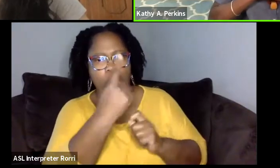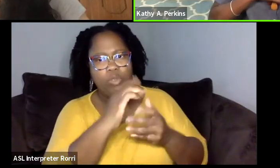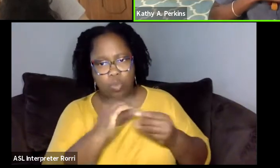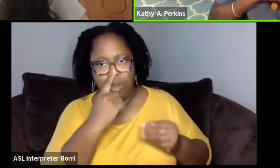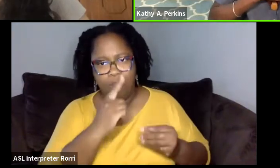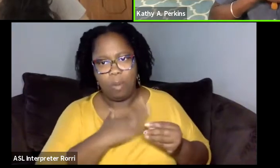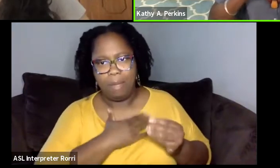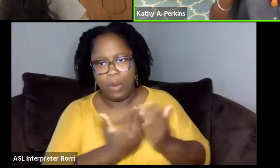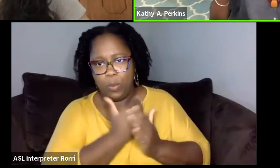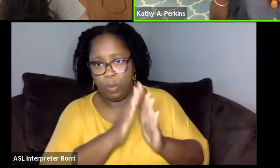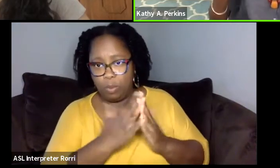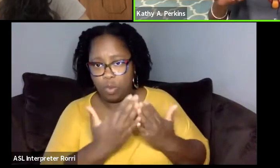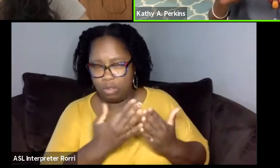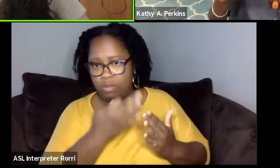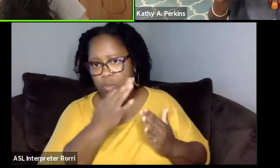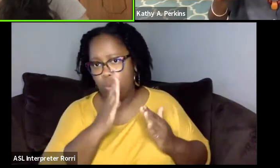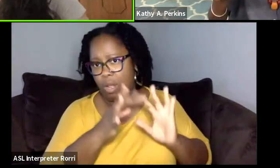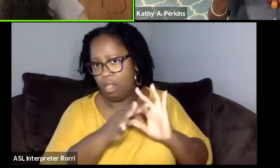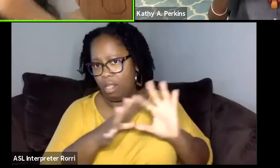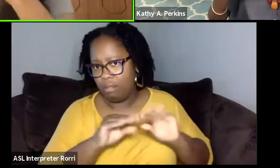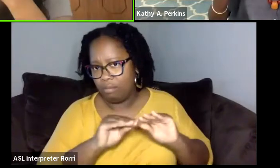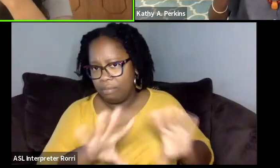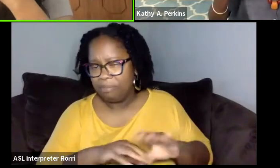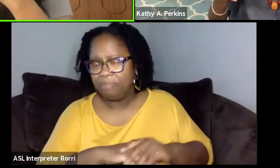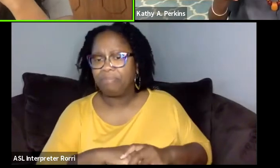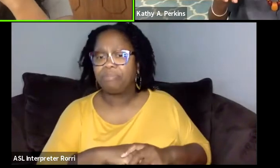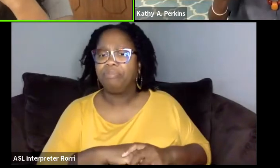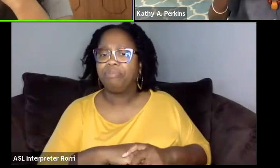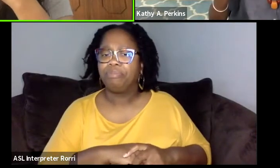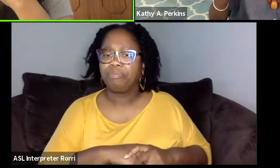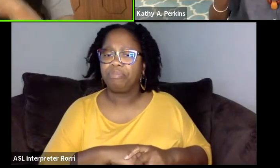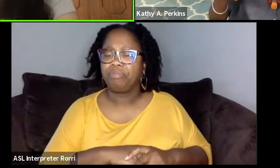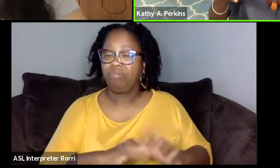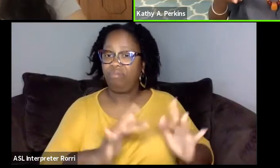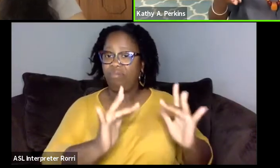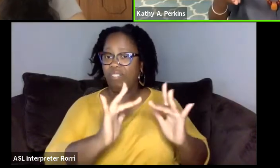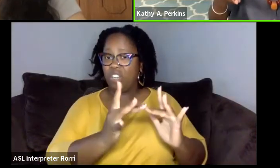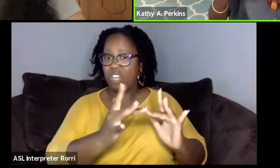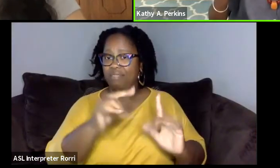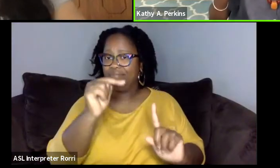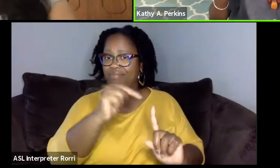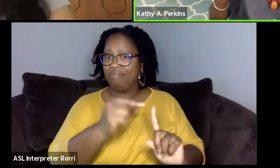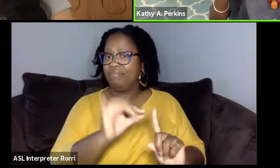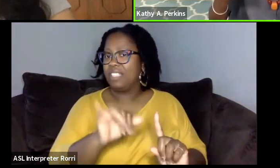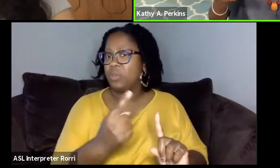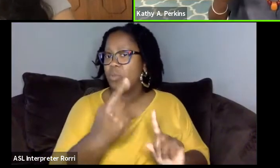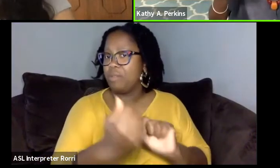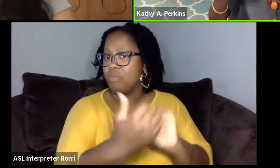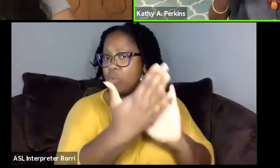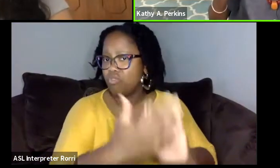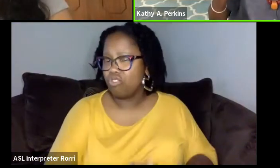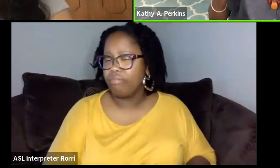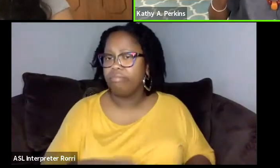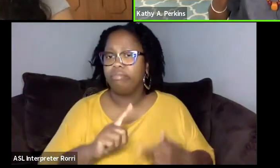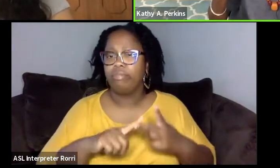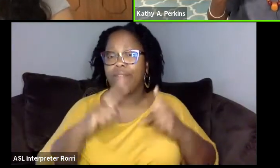But so I think the internet is going to be one way, festivals, I mean, one of the ways